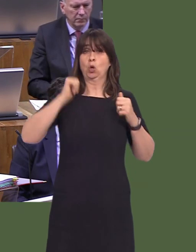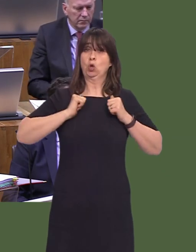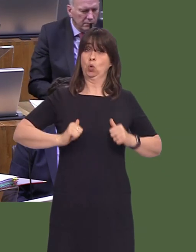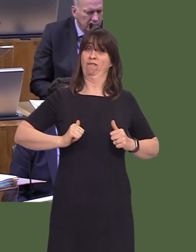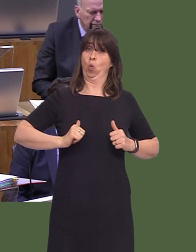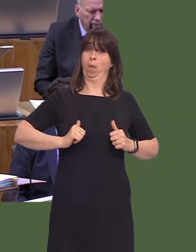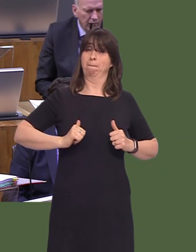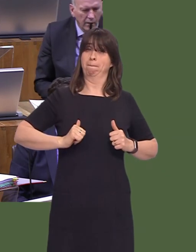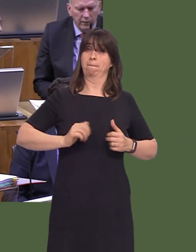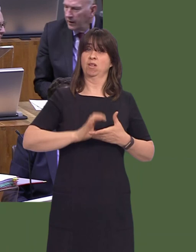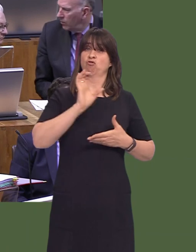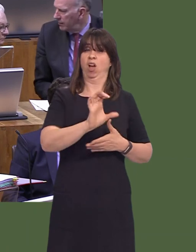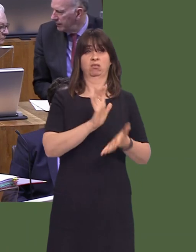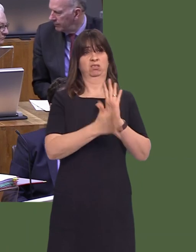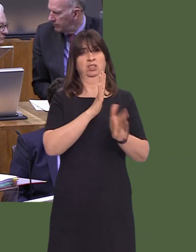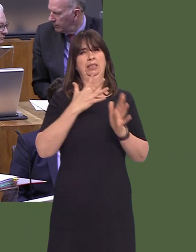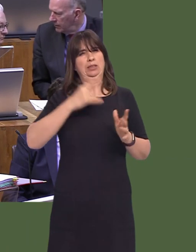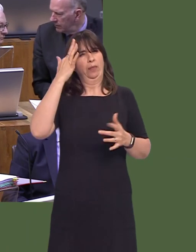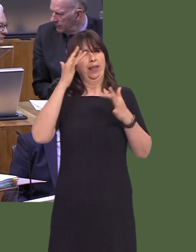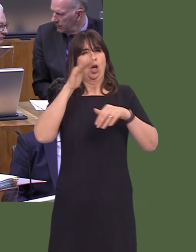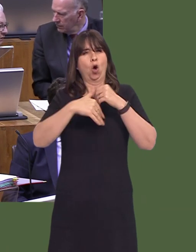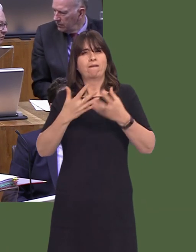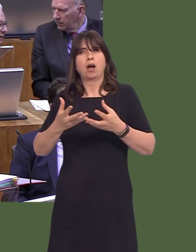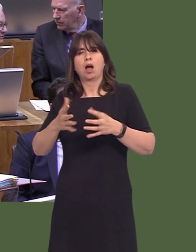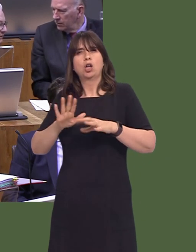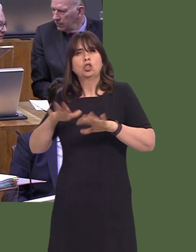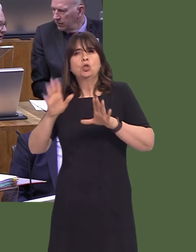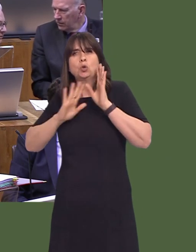access to curriculum activities and learning opportunities that might otherwise be denied